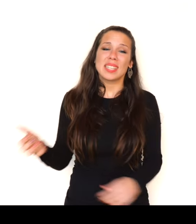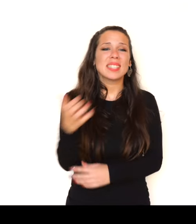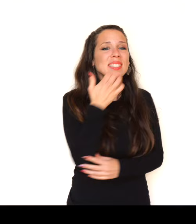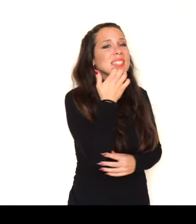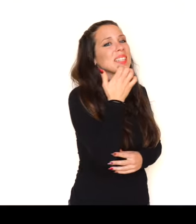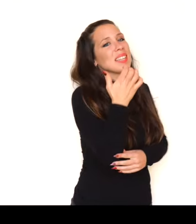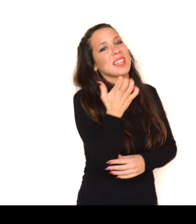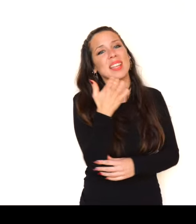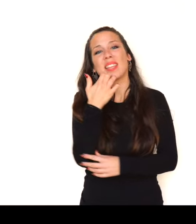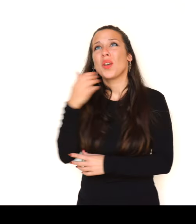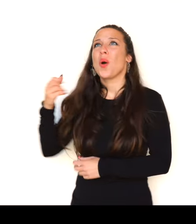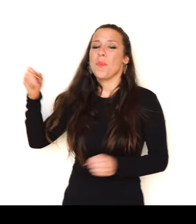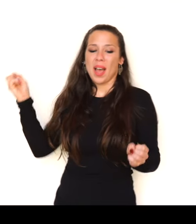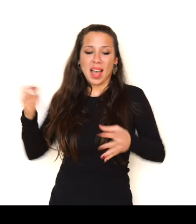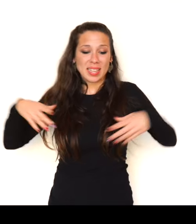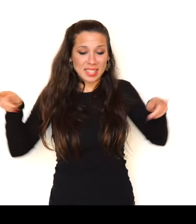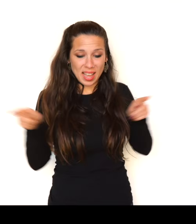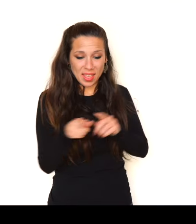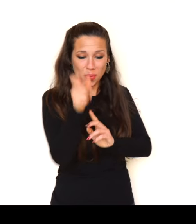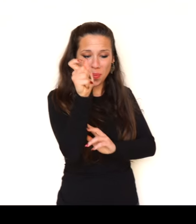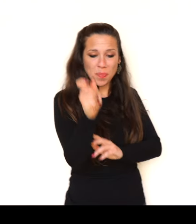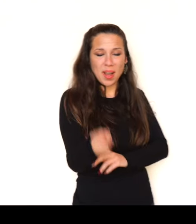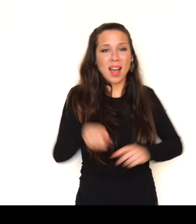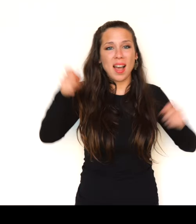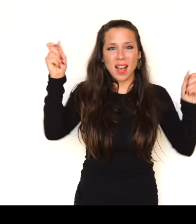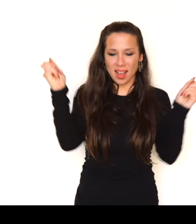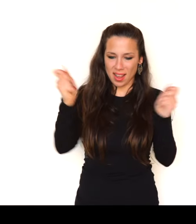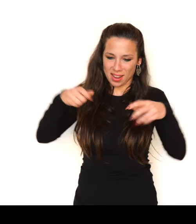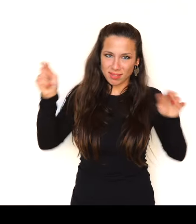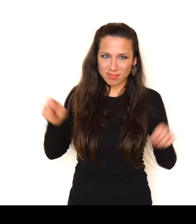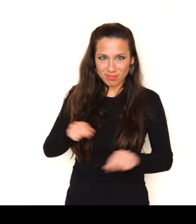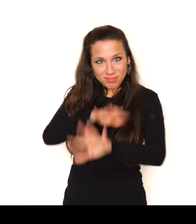If I had the magic of wizards